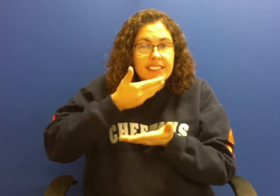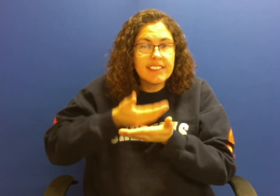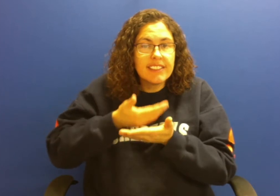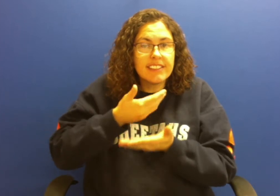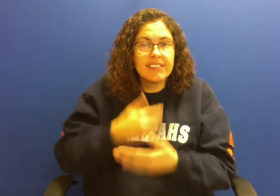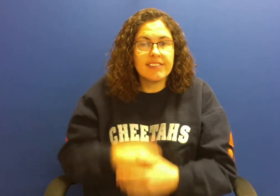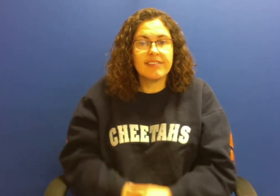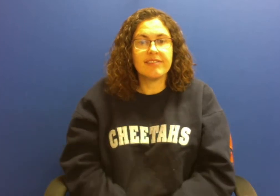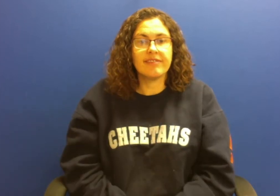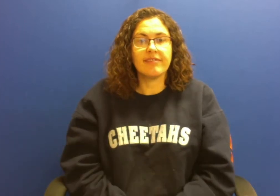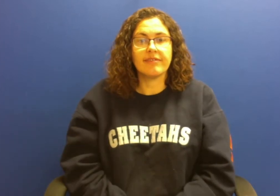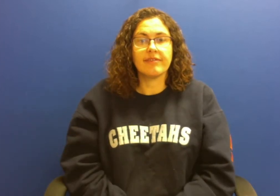cereal